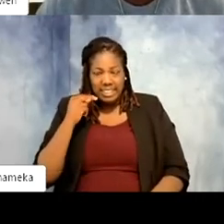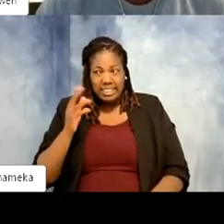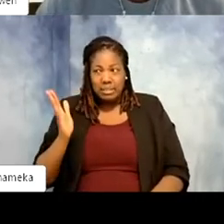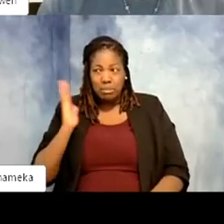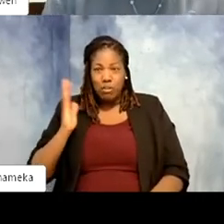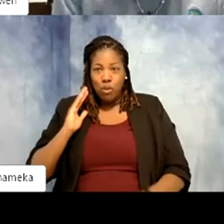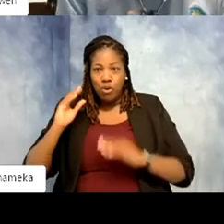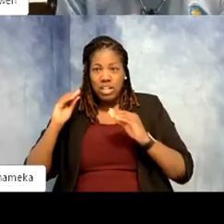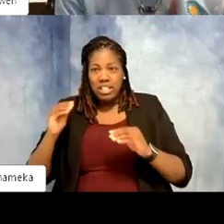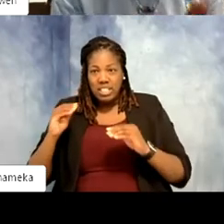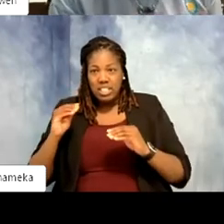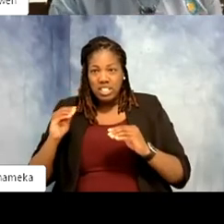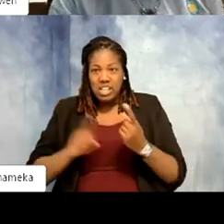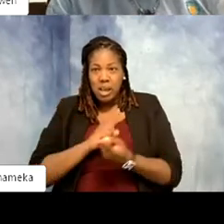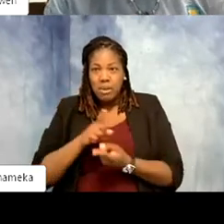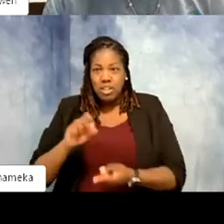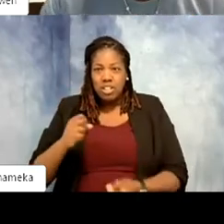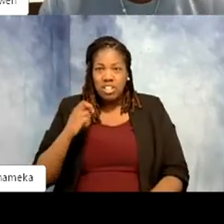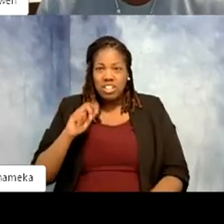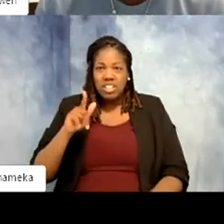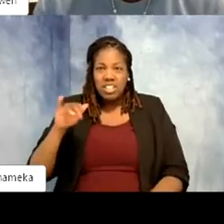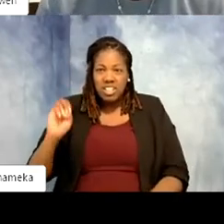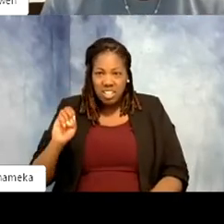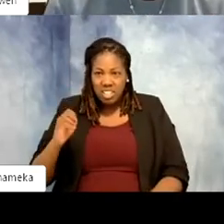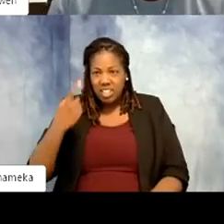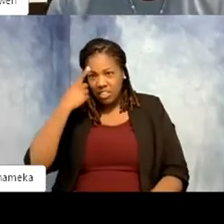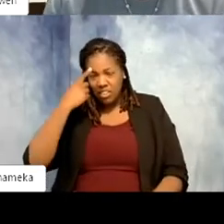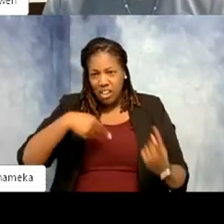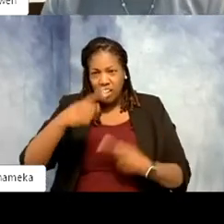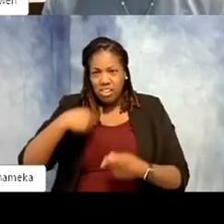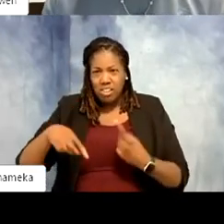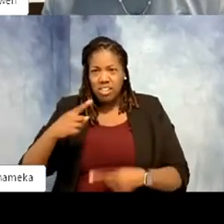This is where I met you, Shellie, hitting you up for tours the day before they were coming. Give